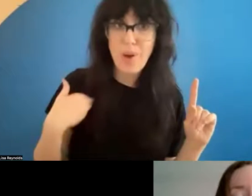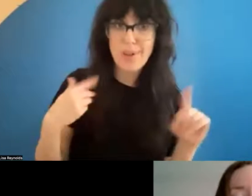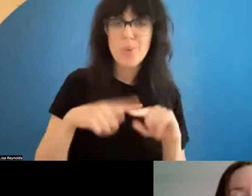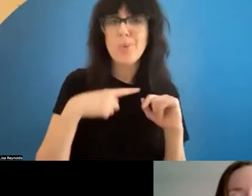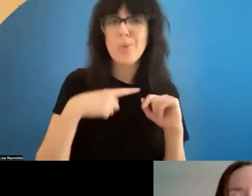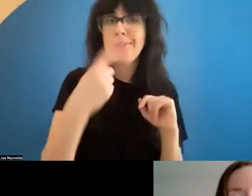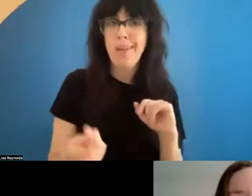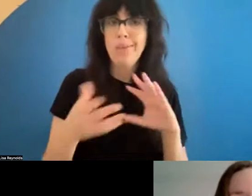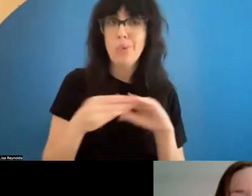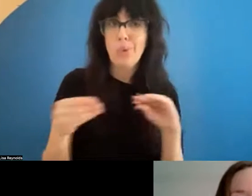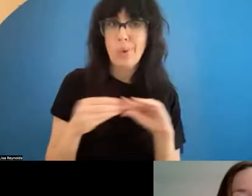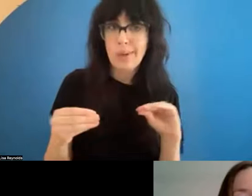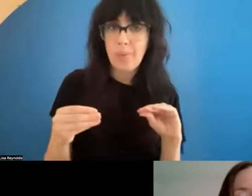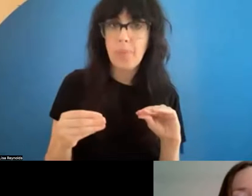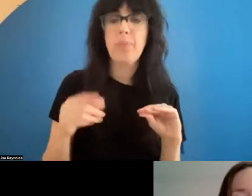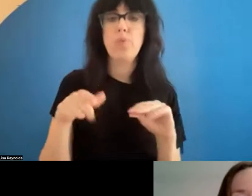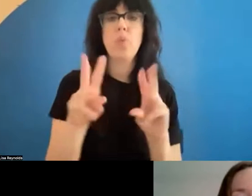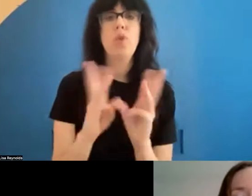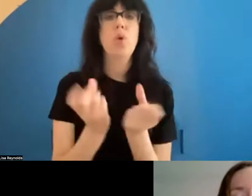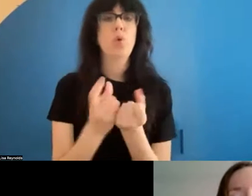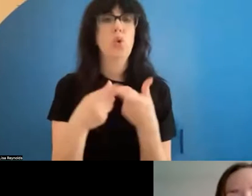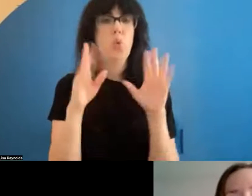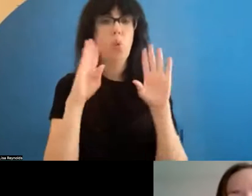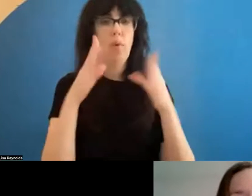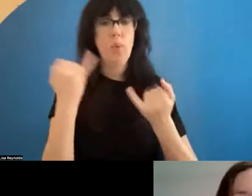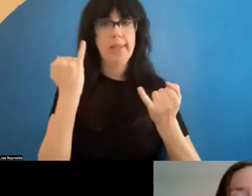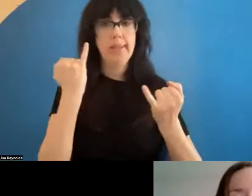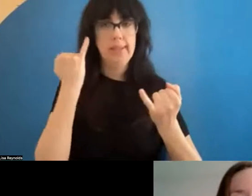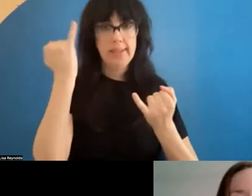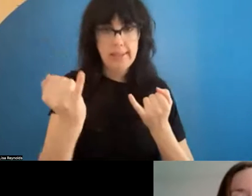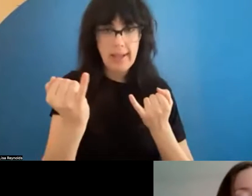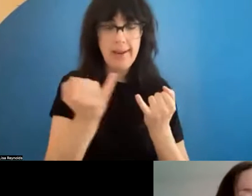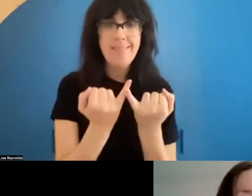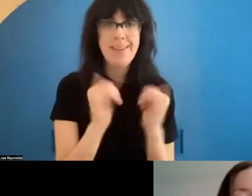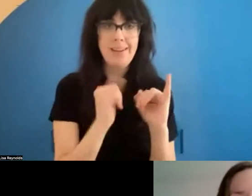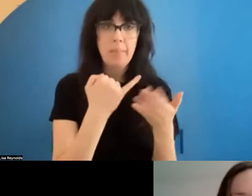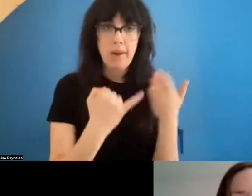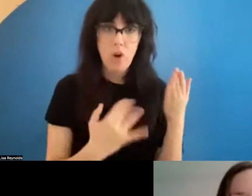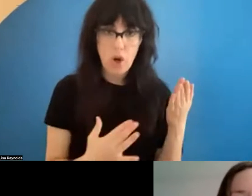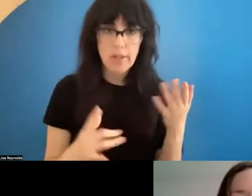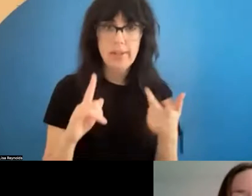, we're going to focus on the idea of independent artists and active dance companies as living